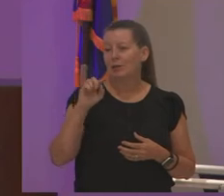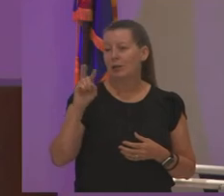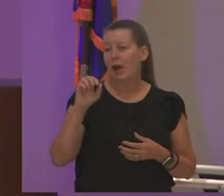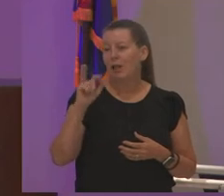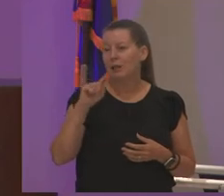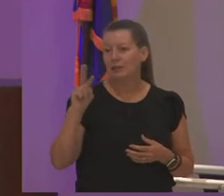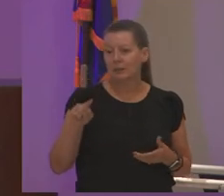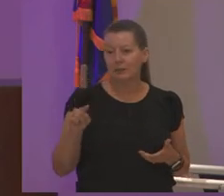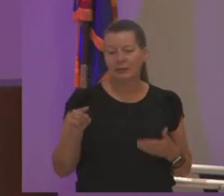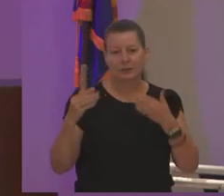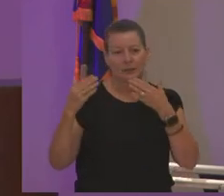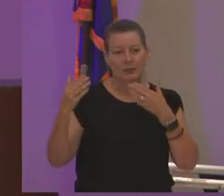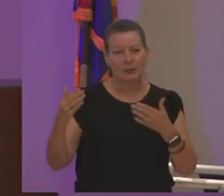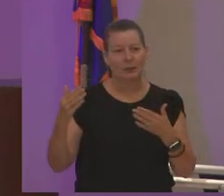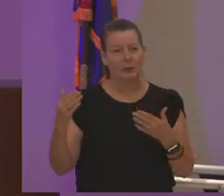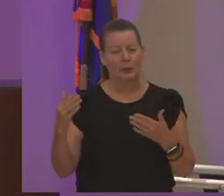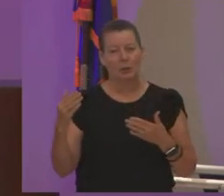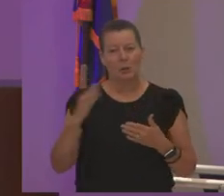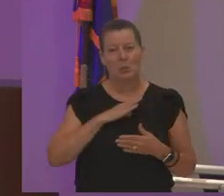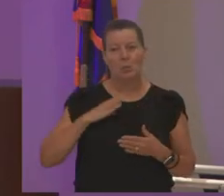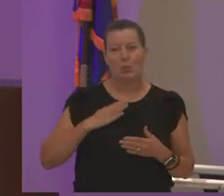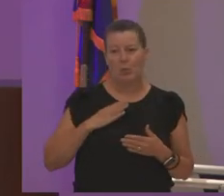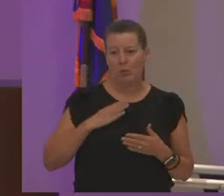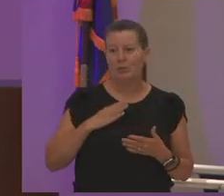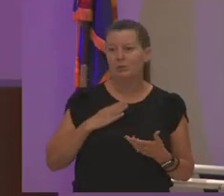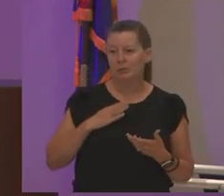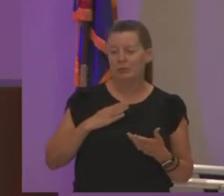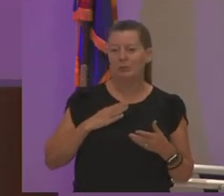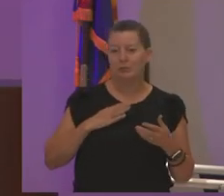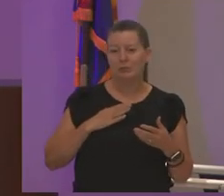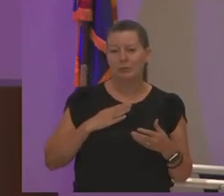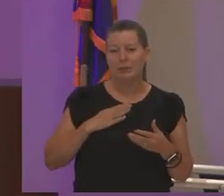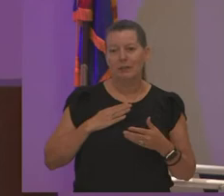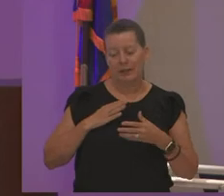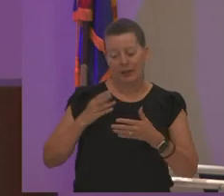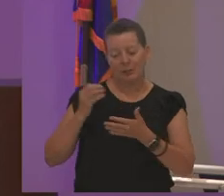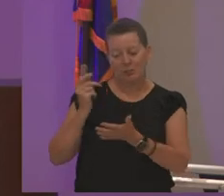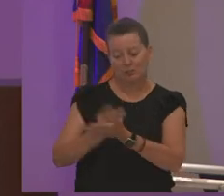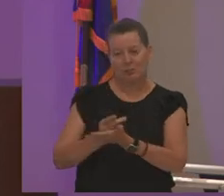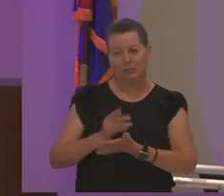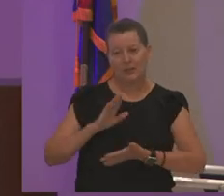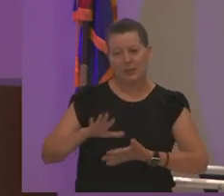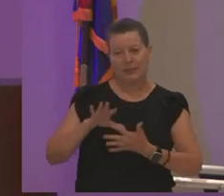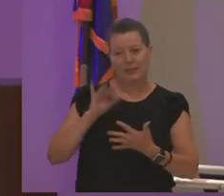board of governors because they ultimately ratified his selection thank you thank you